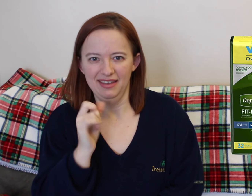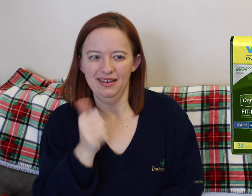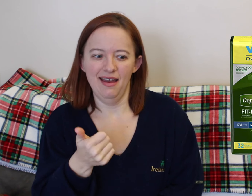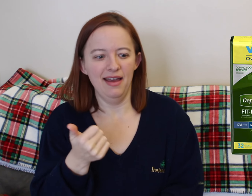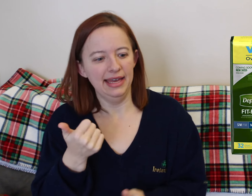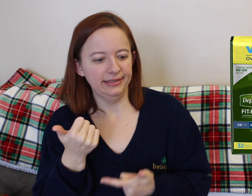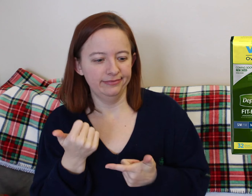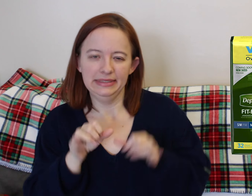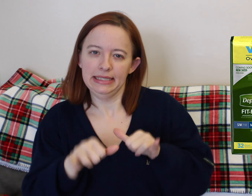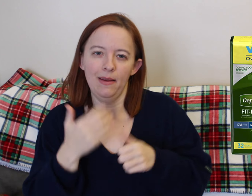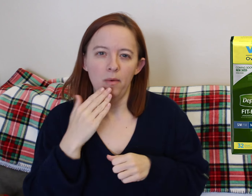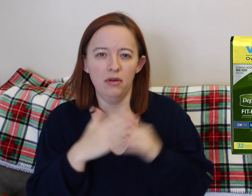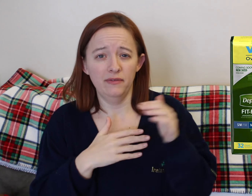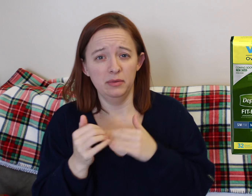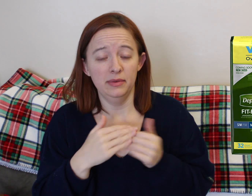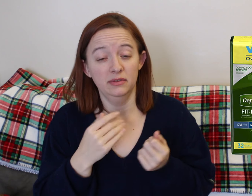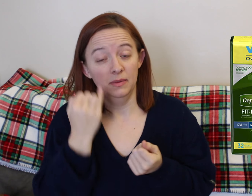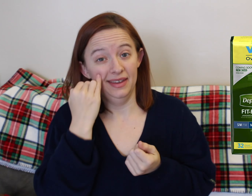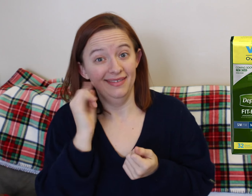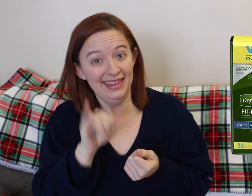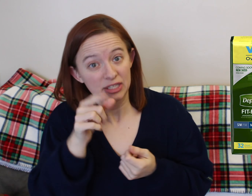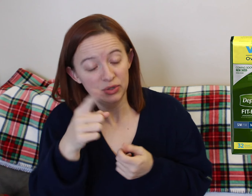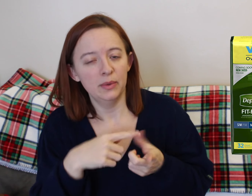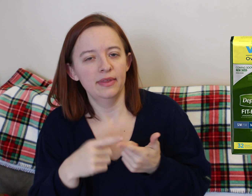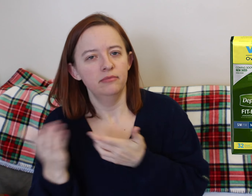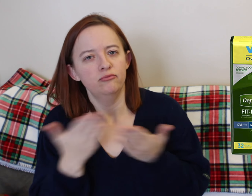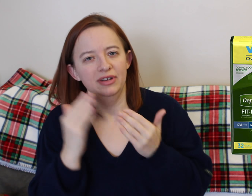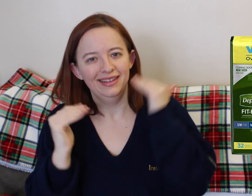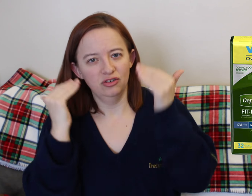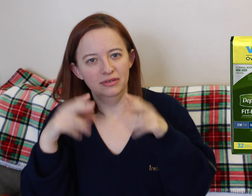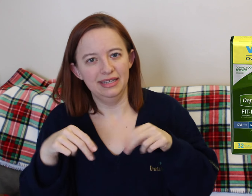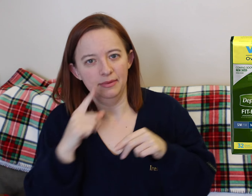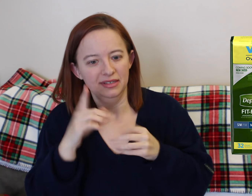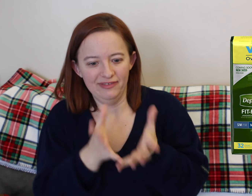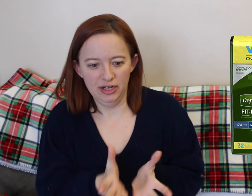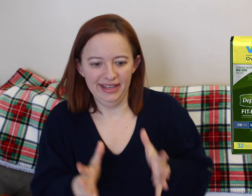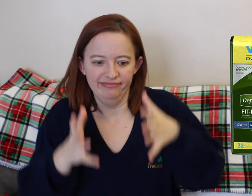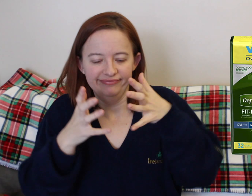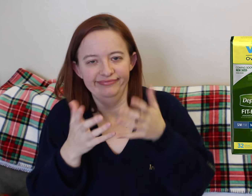Like really, really big menstrual pads you'd say. I just used theirs. Honestly I liked them.